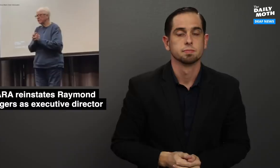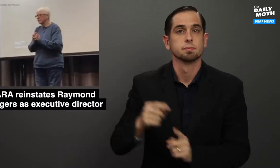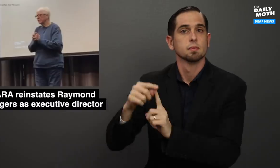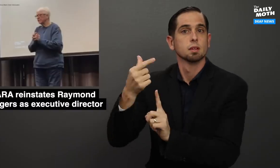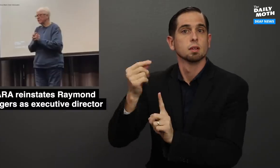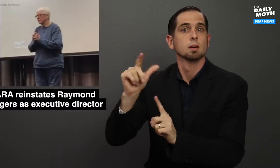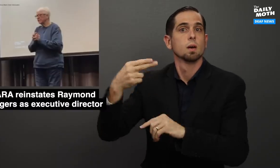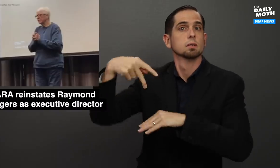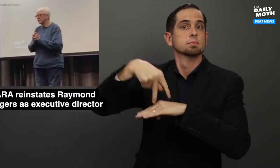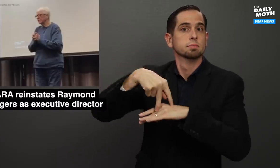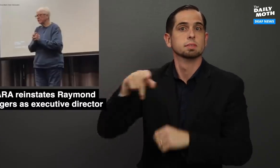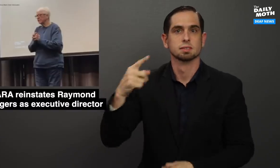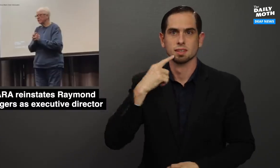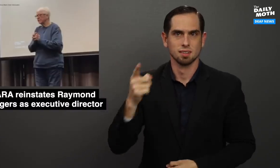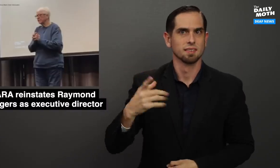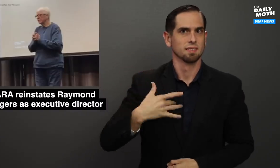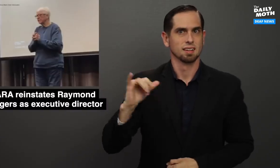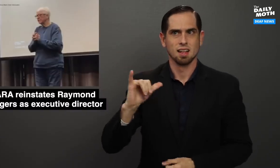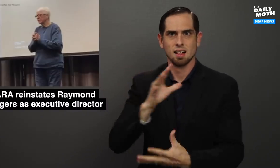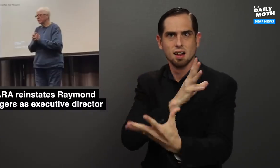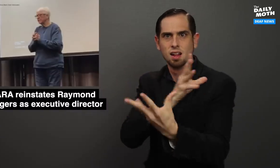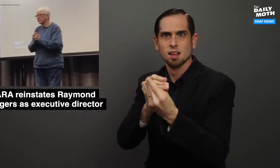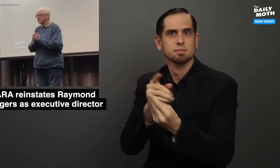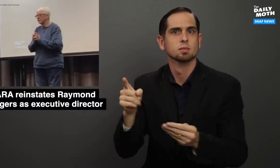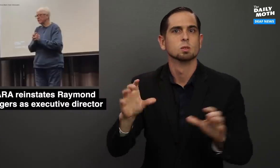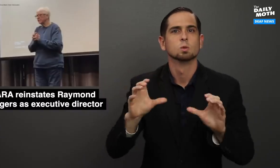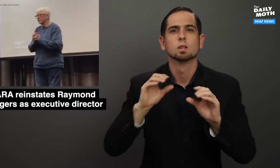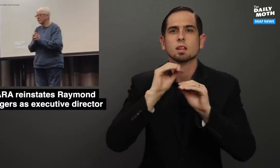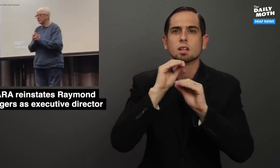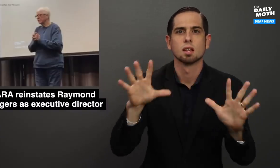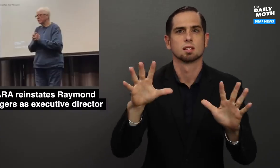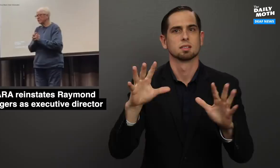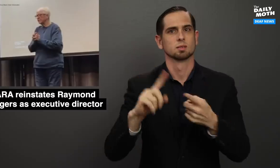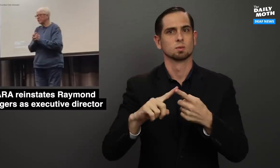Gough said she felt like she was not doing anything